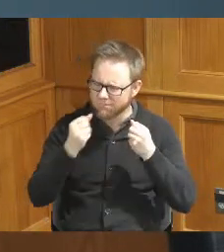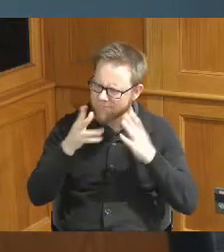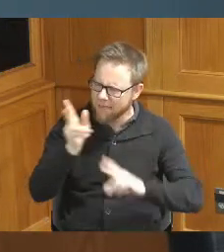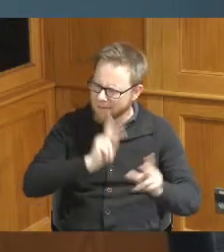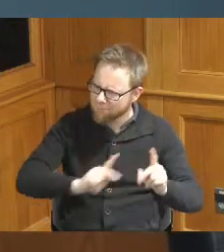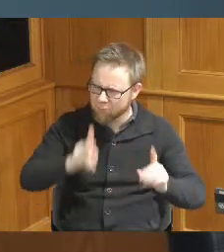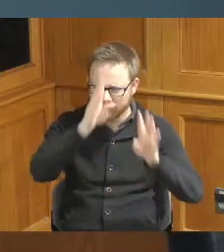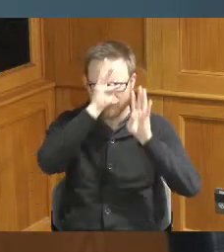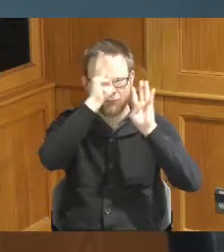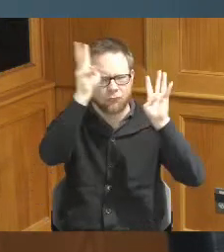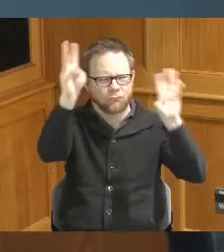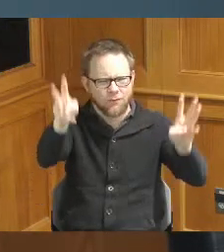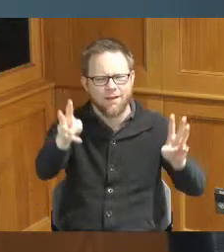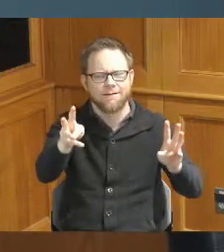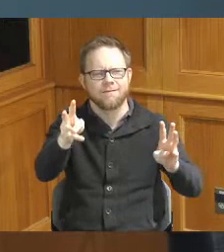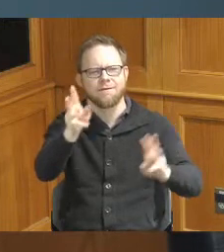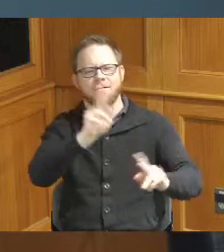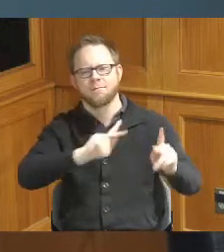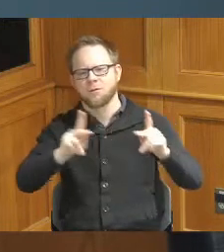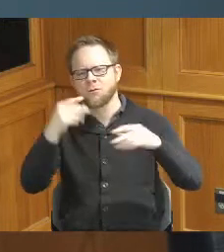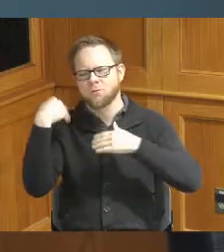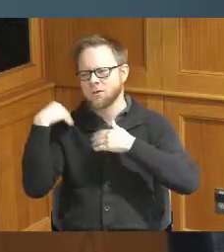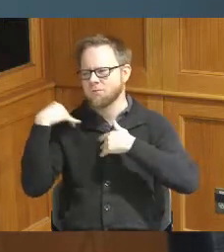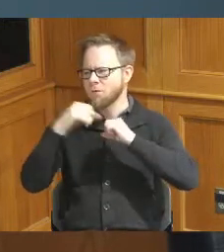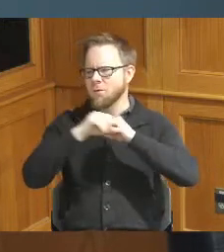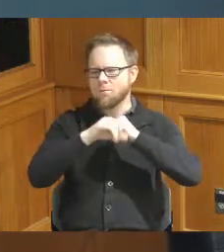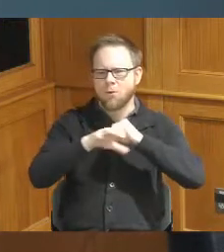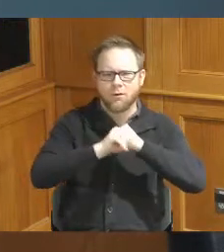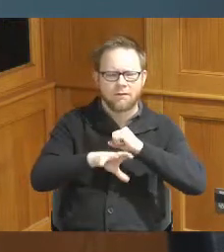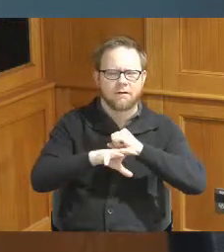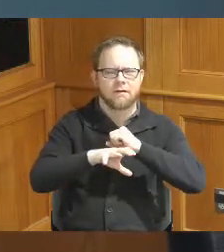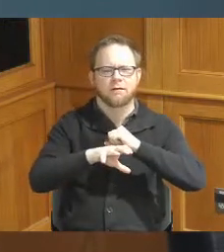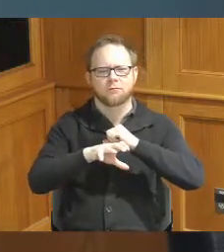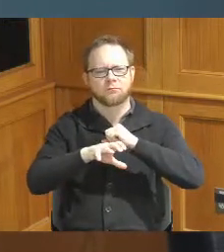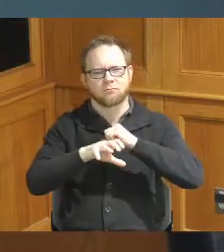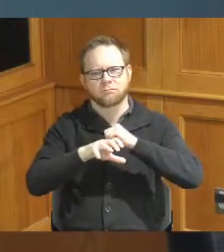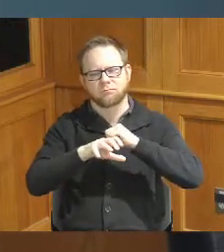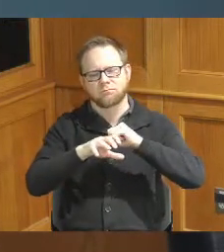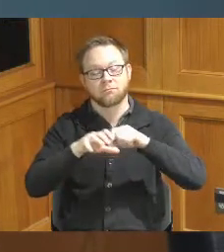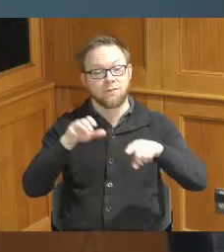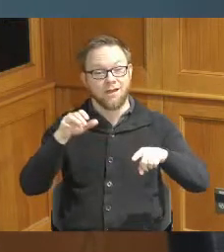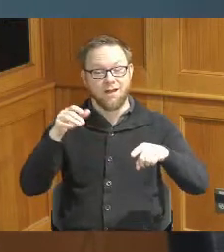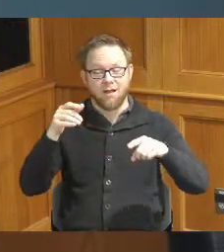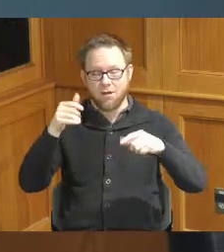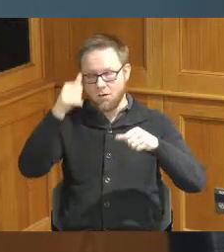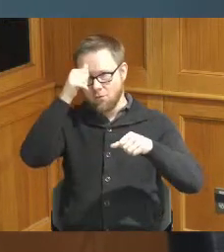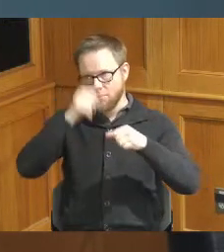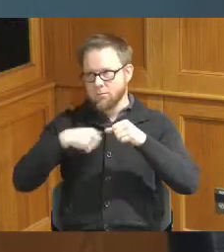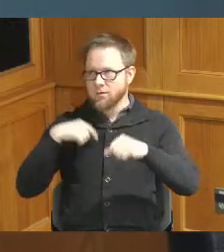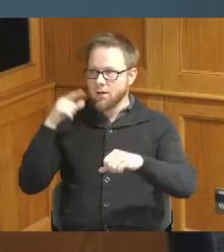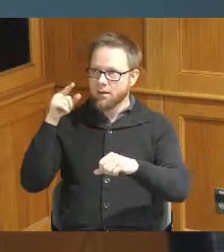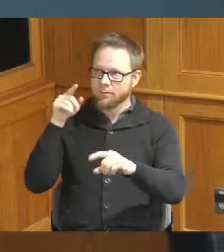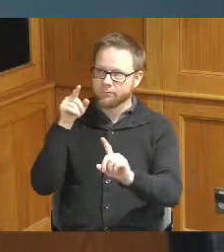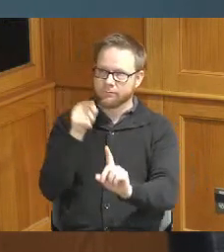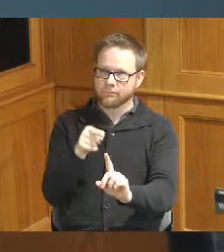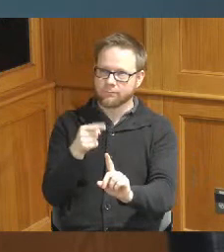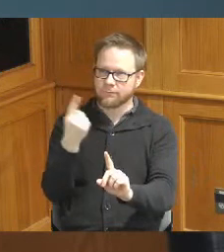people that create the marketing the advertising I remember I was there with someone Judge Yates